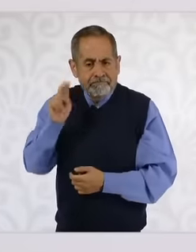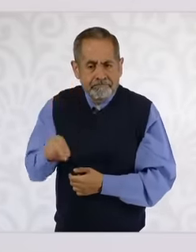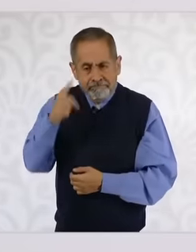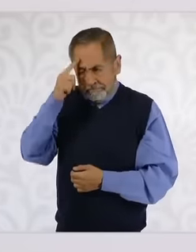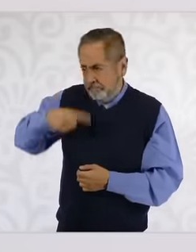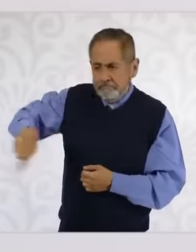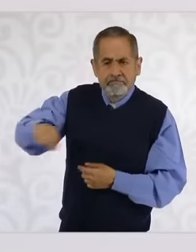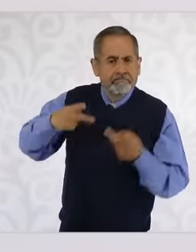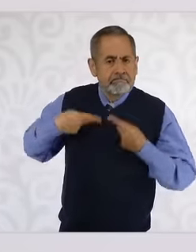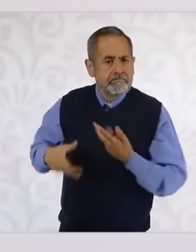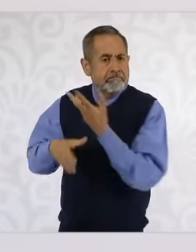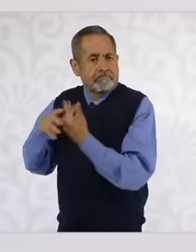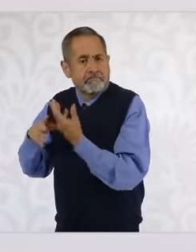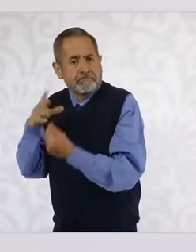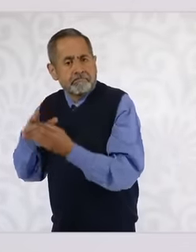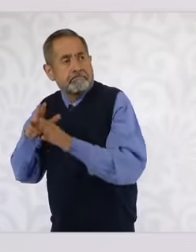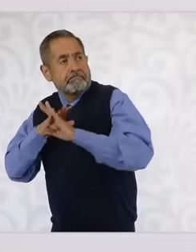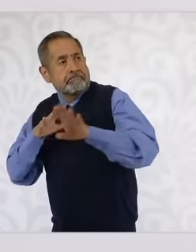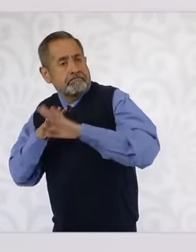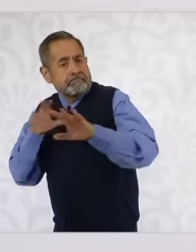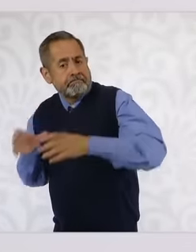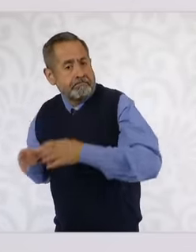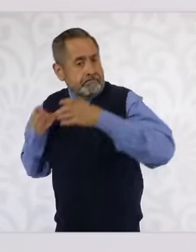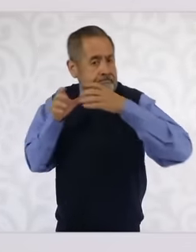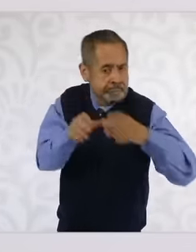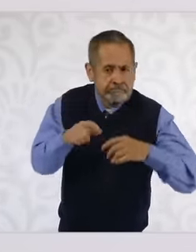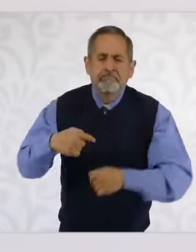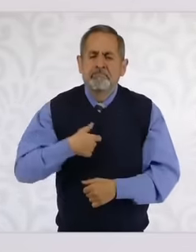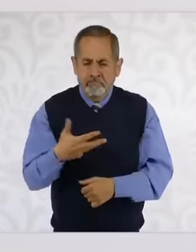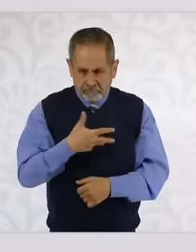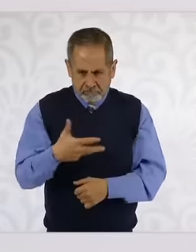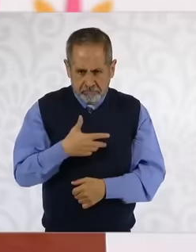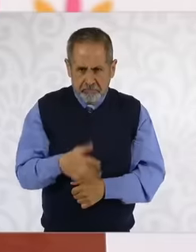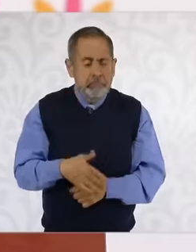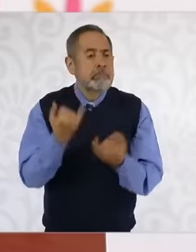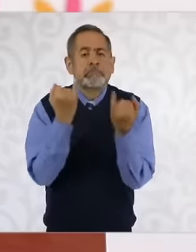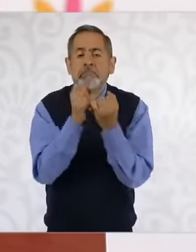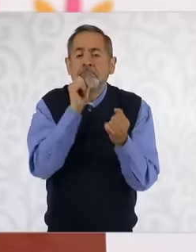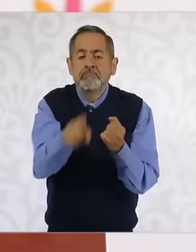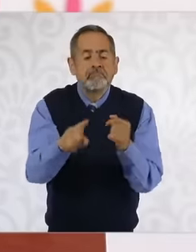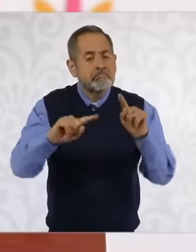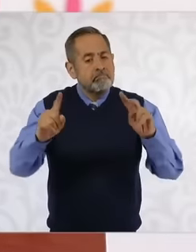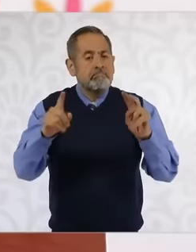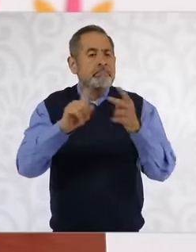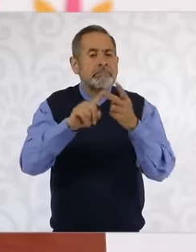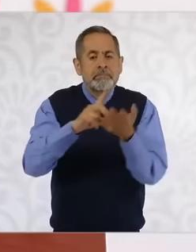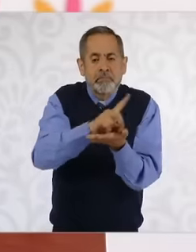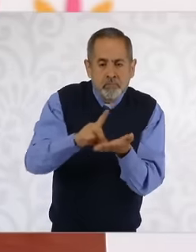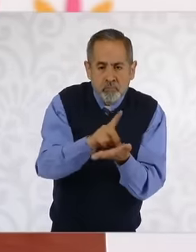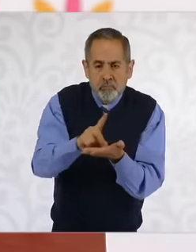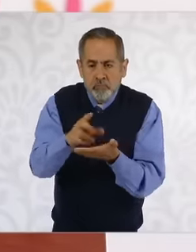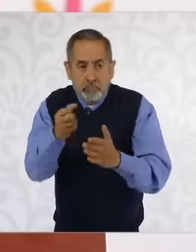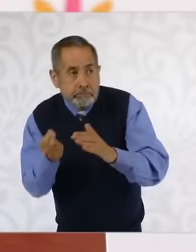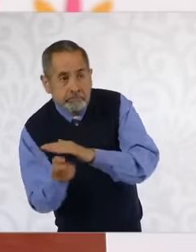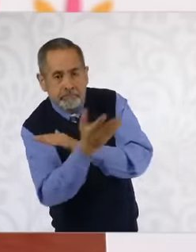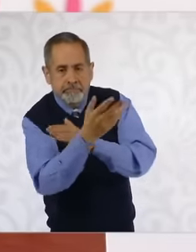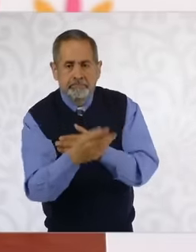with the entry of drugs from Mexico to the United States, the entry of weapons from the United States to